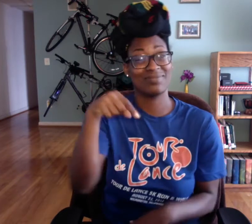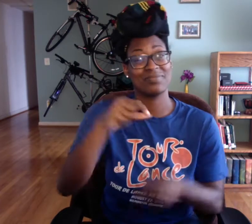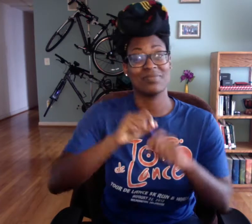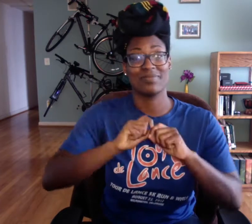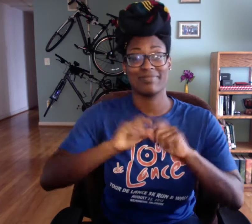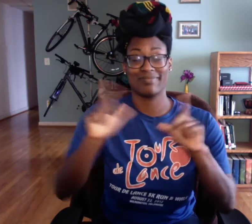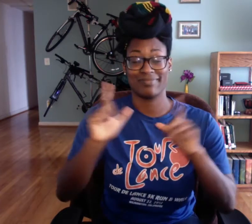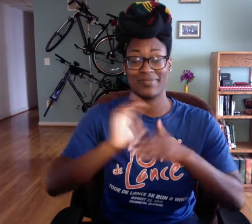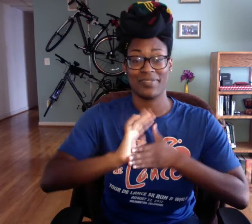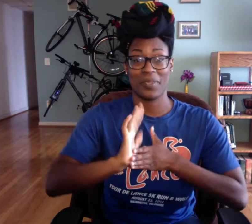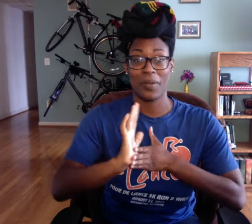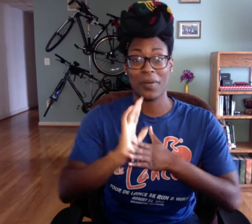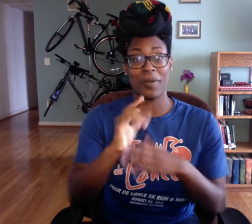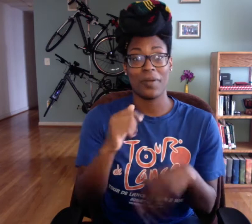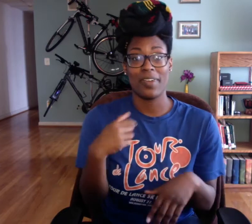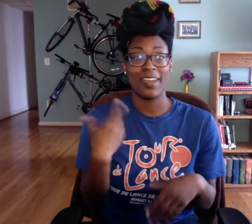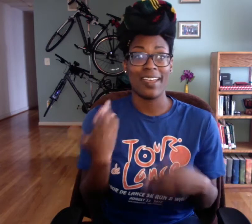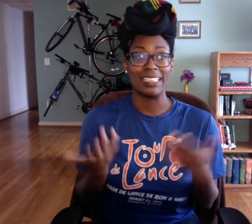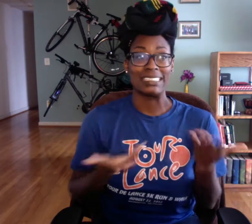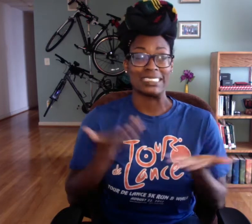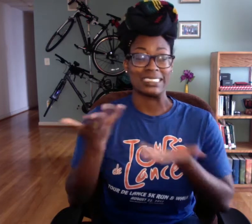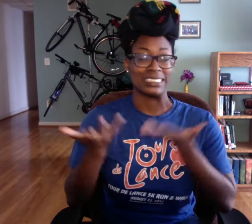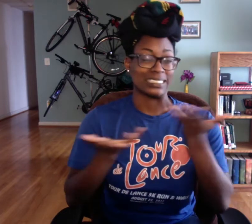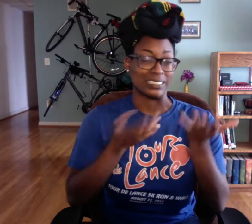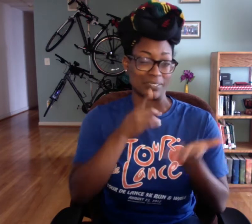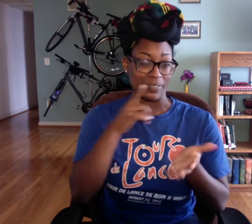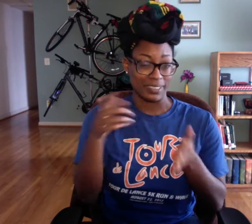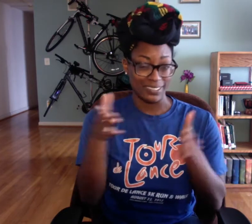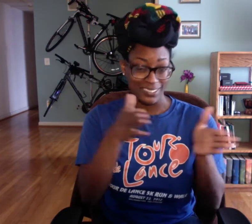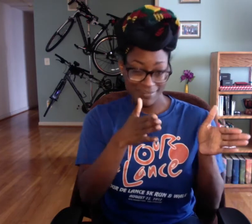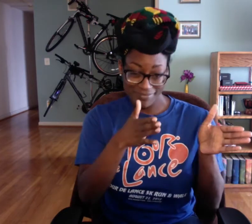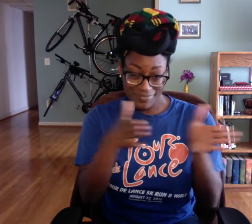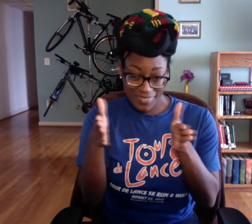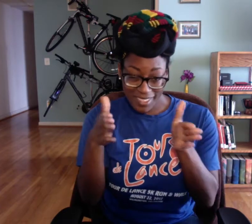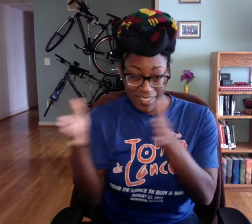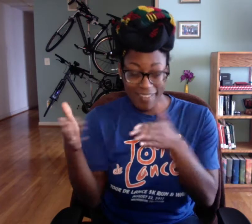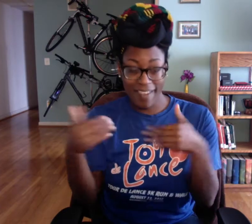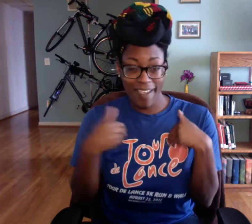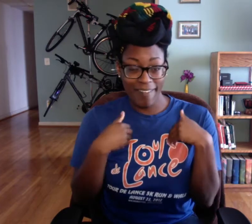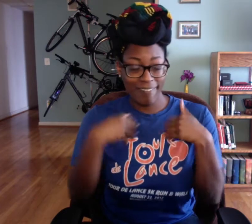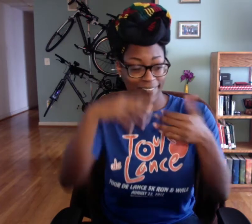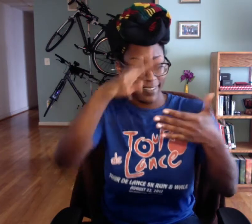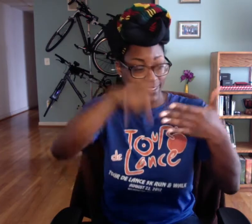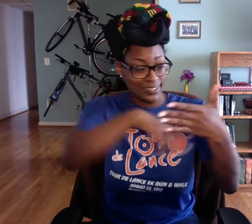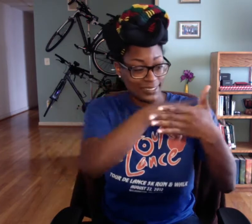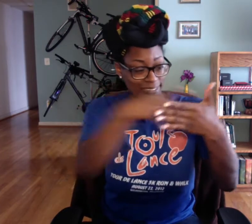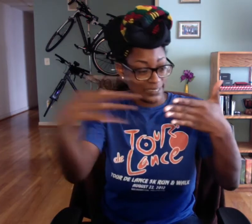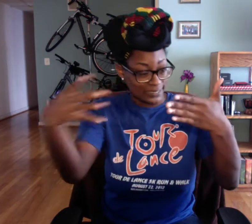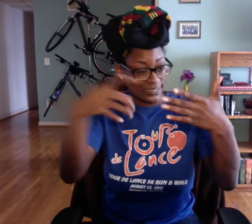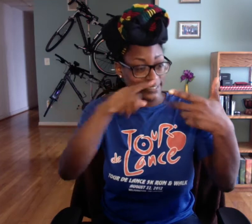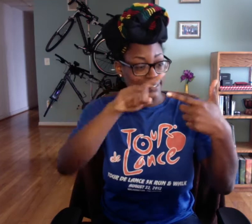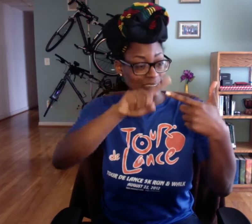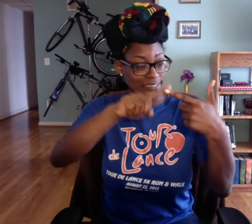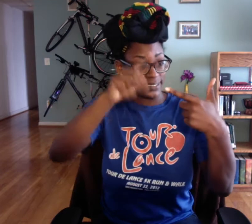I want to kinda have a short disclaimer that I diiiidn't really organize or plan out this